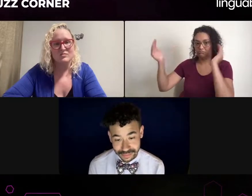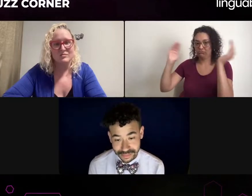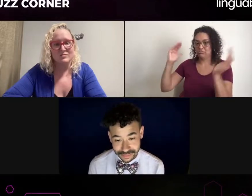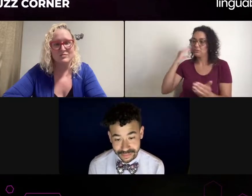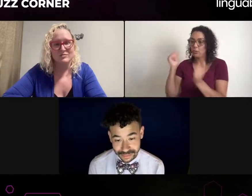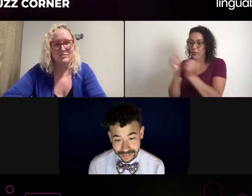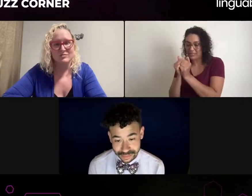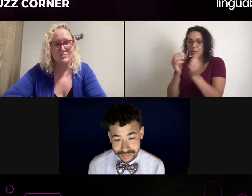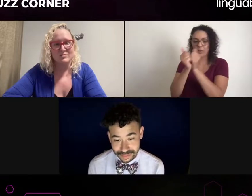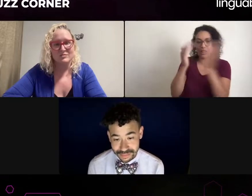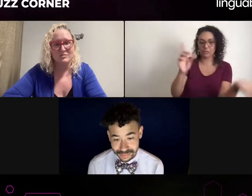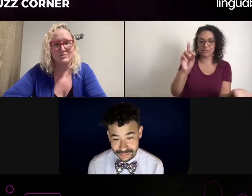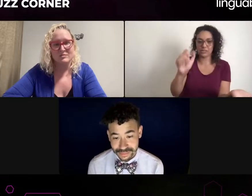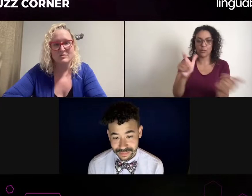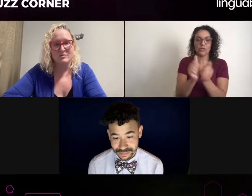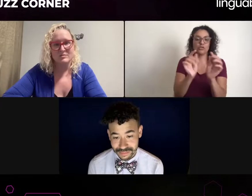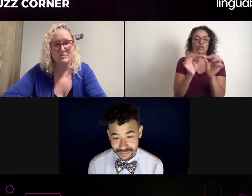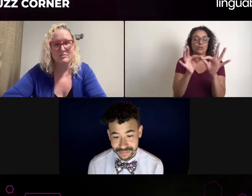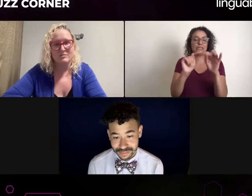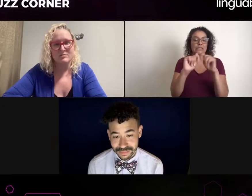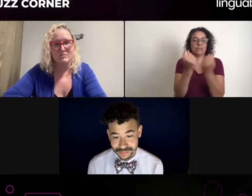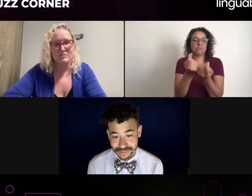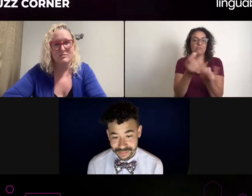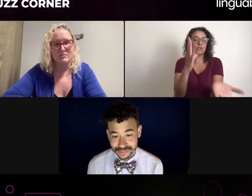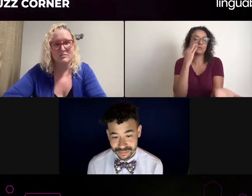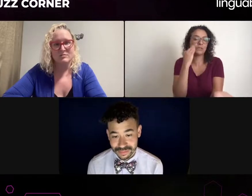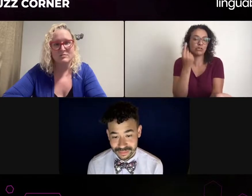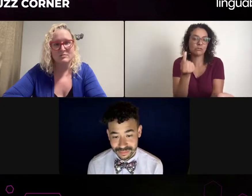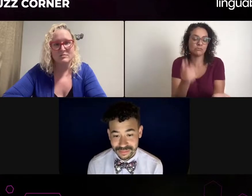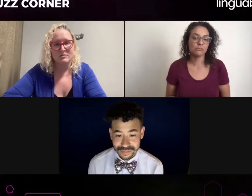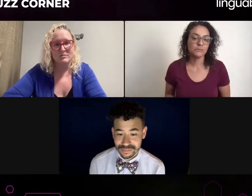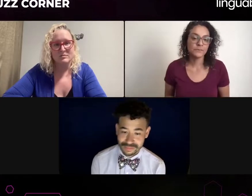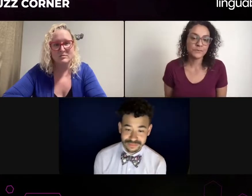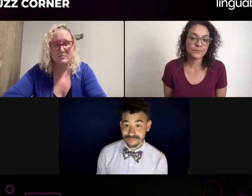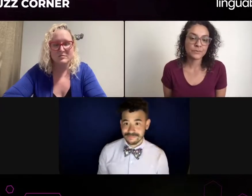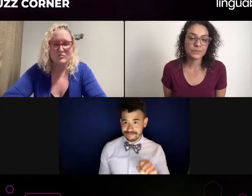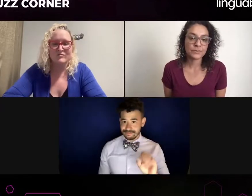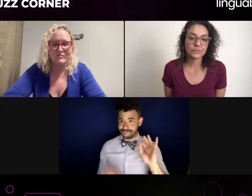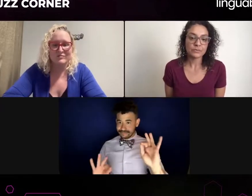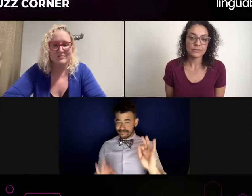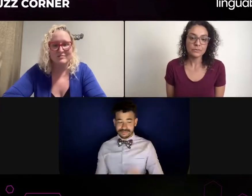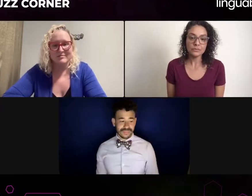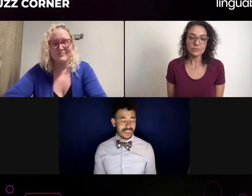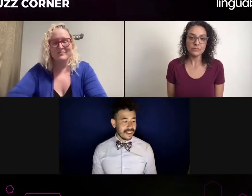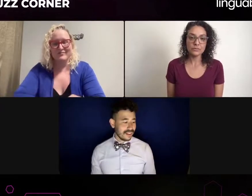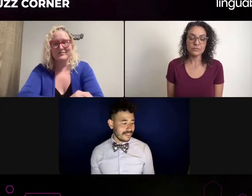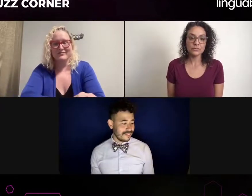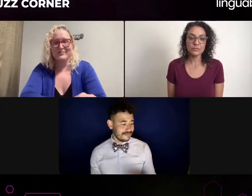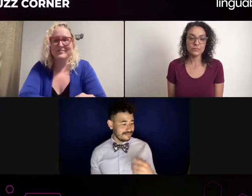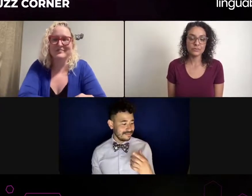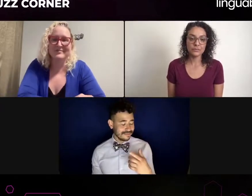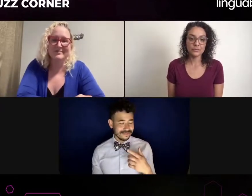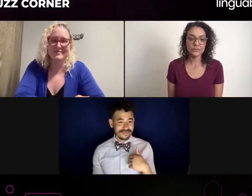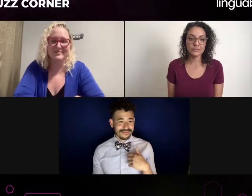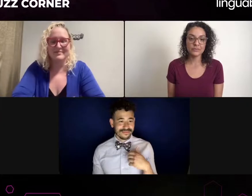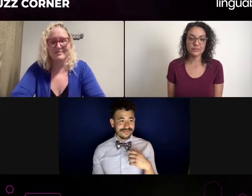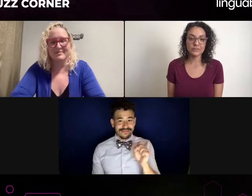that's where, you know, the interpreters who want to be actors, that's where you encourage them to go for it. That's the whole point of it.